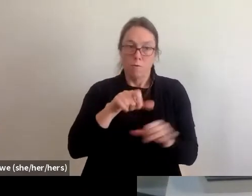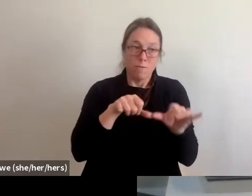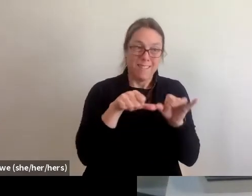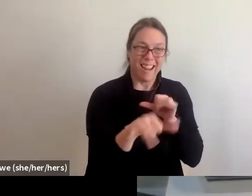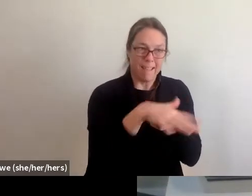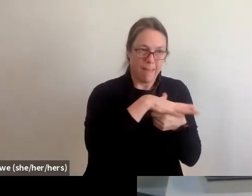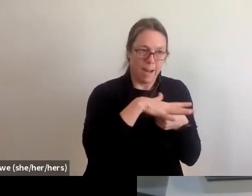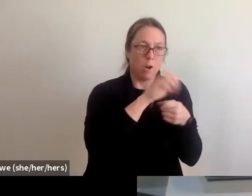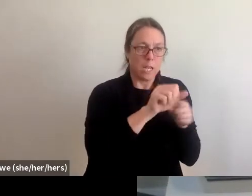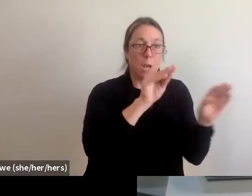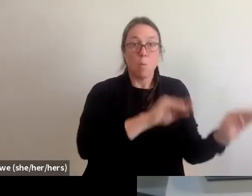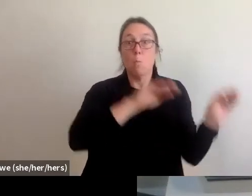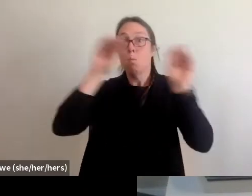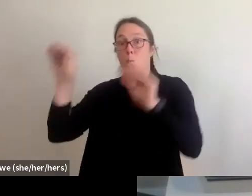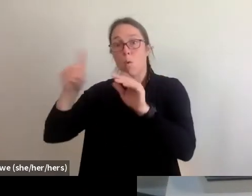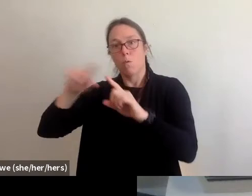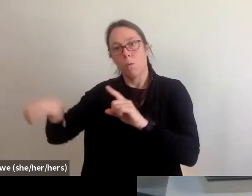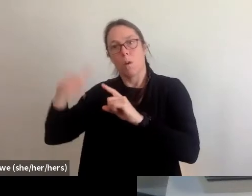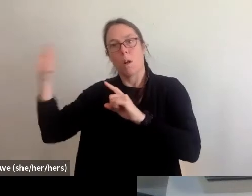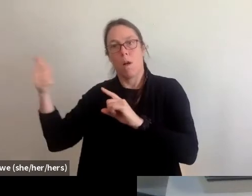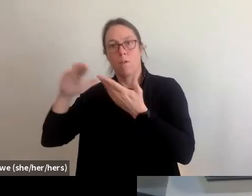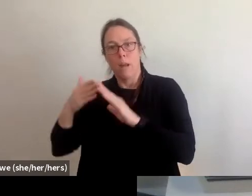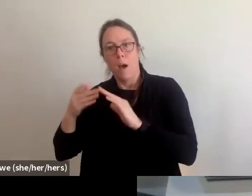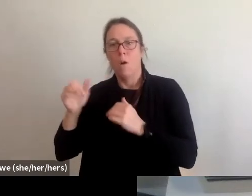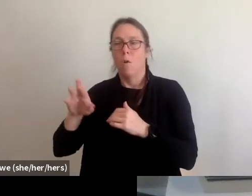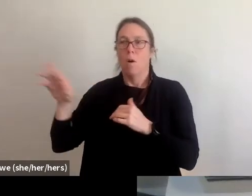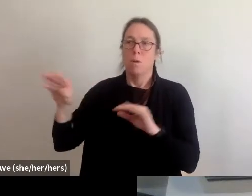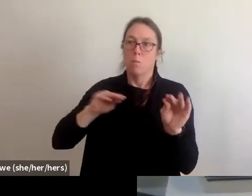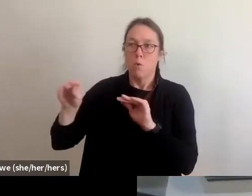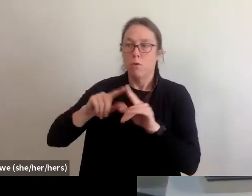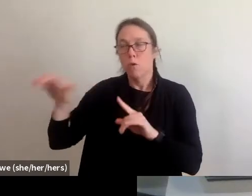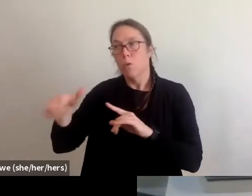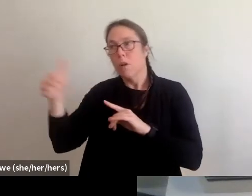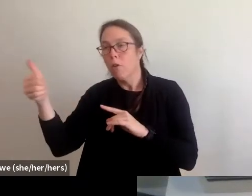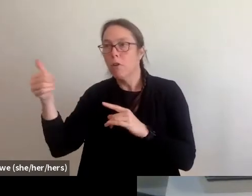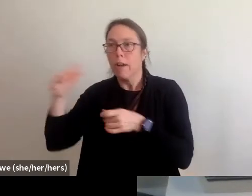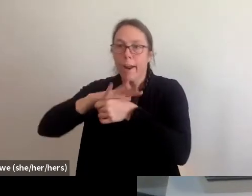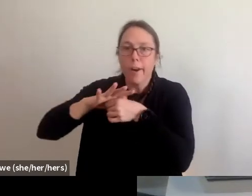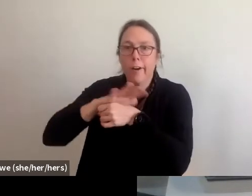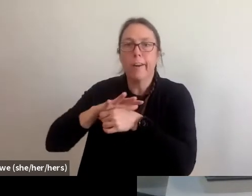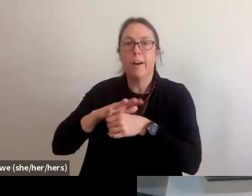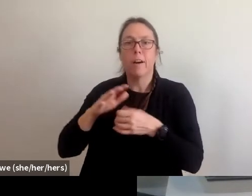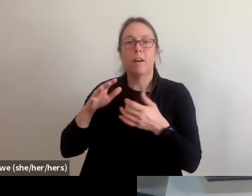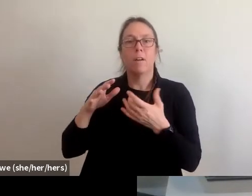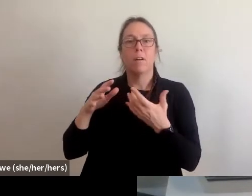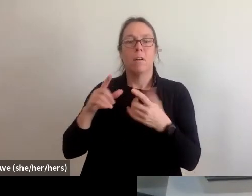and stay close to their their support networks, stay close to their family and friends